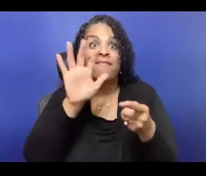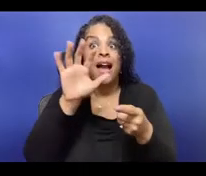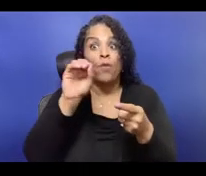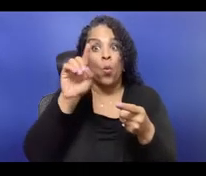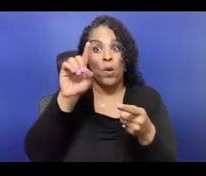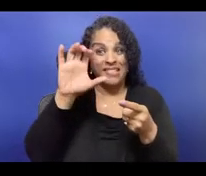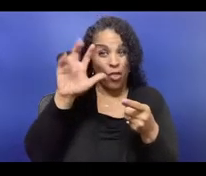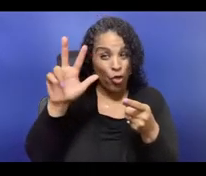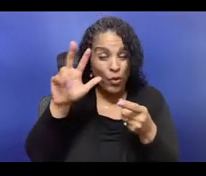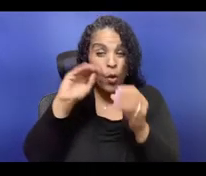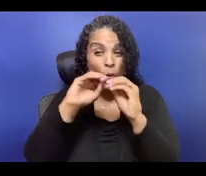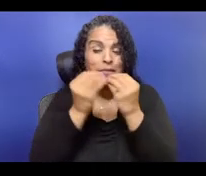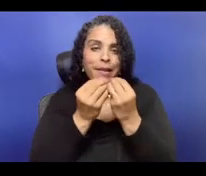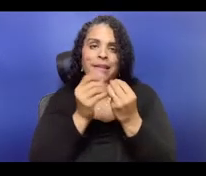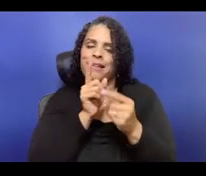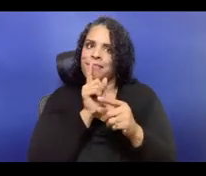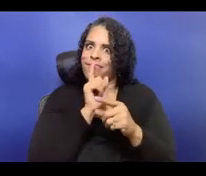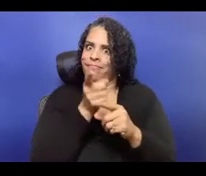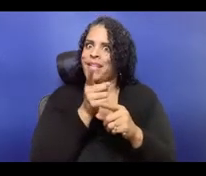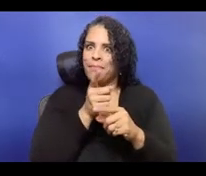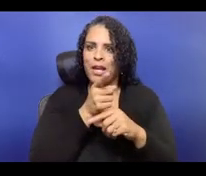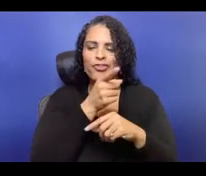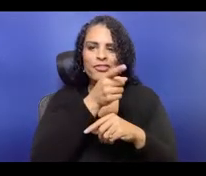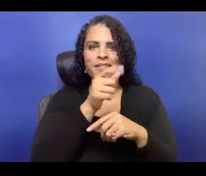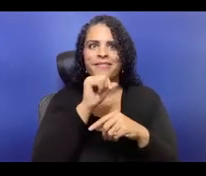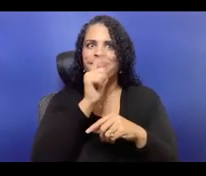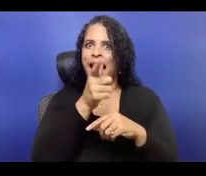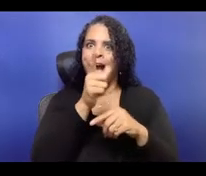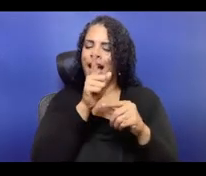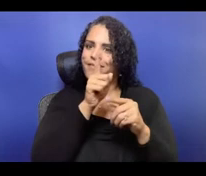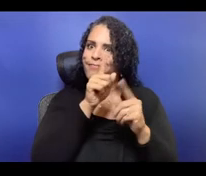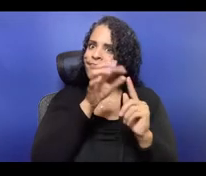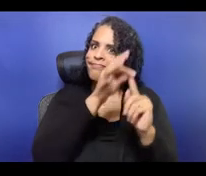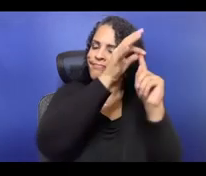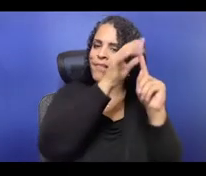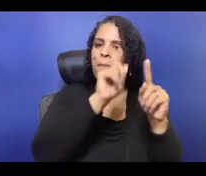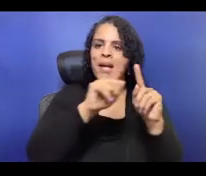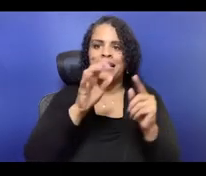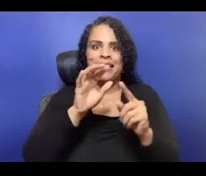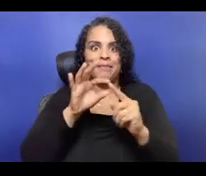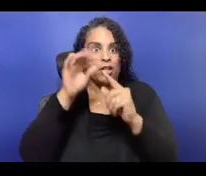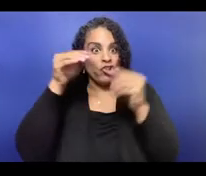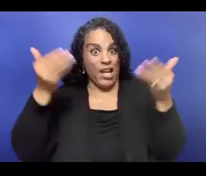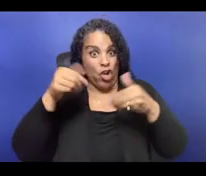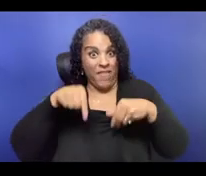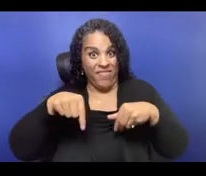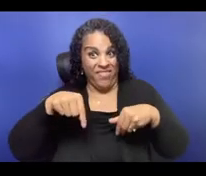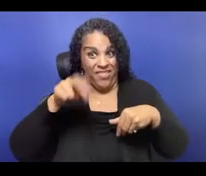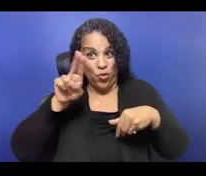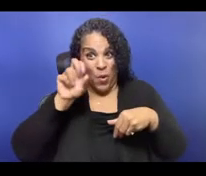into new resources for your sets, you know, versus working with things that are already there?